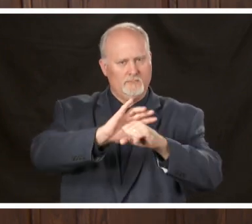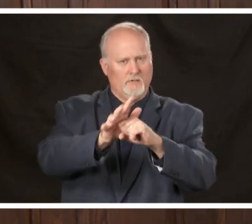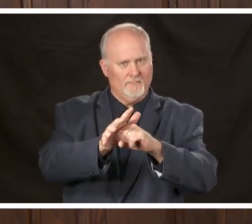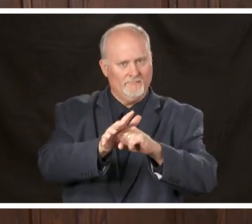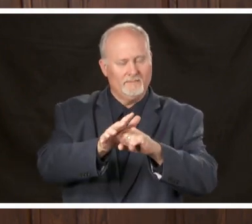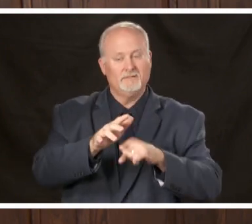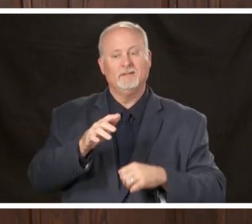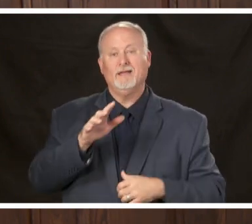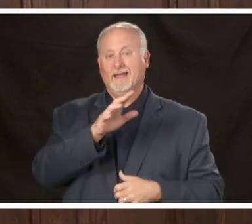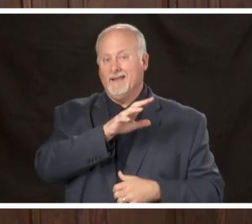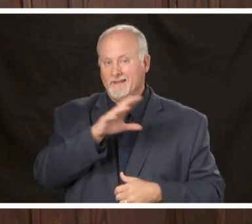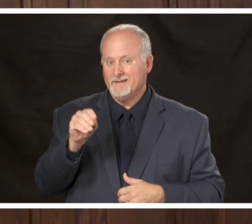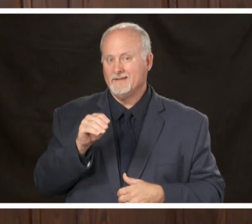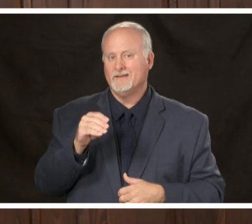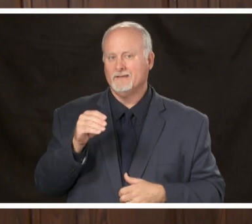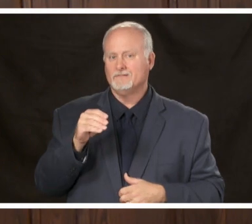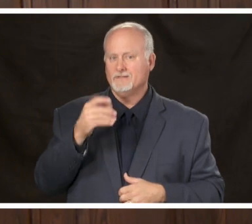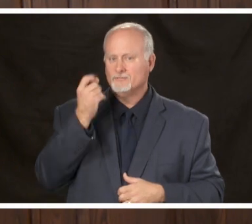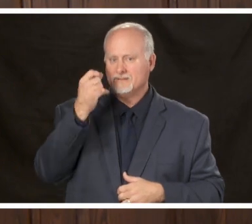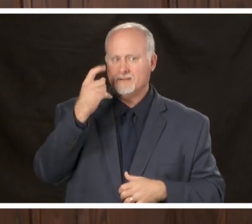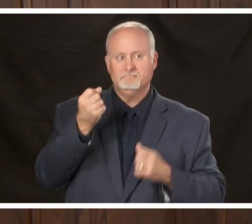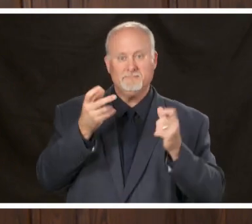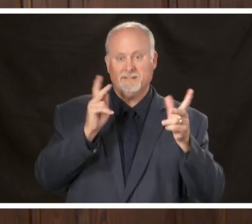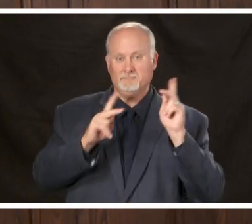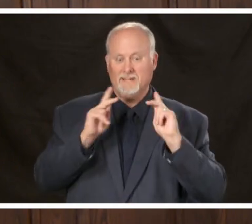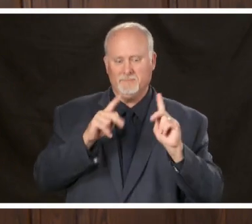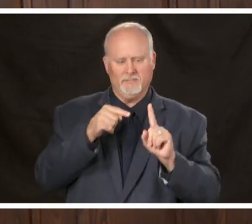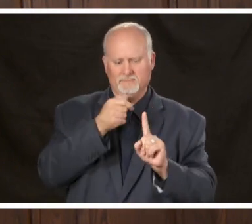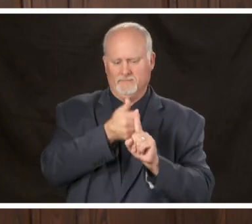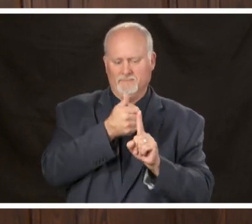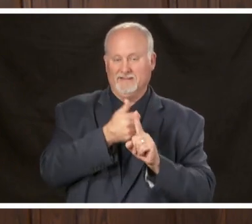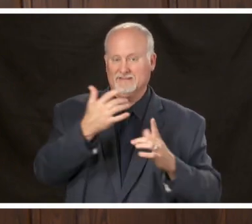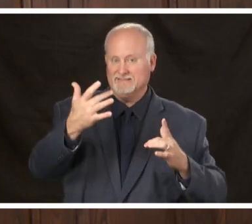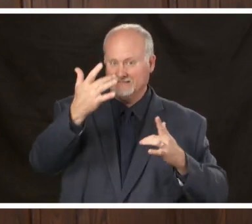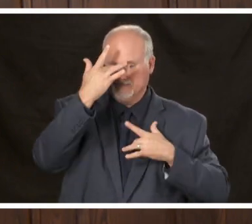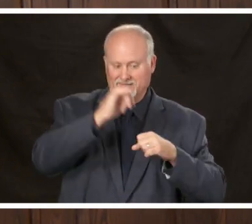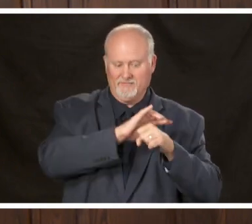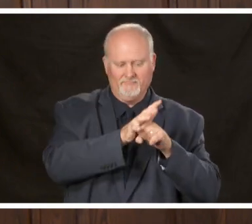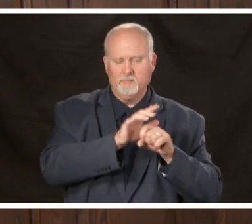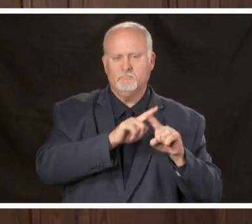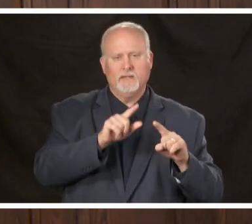that a lot of people are walking around our asymptomatic to this virus this